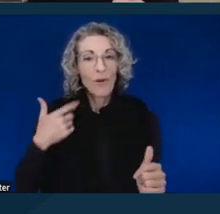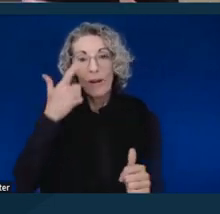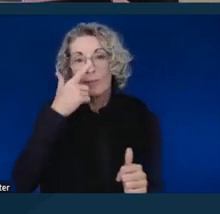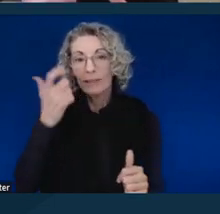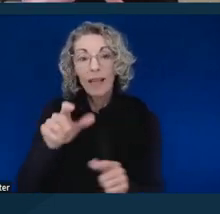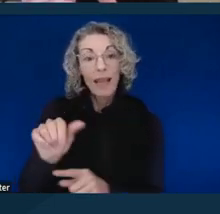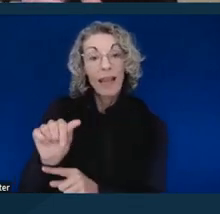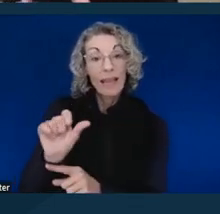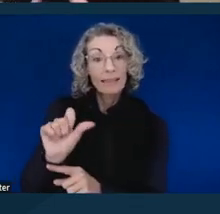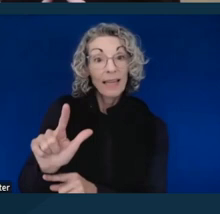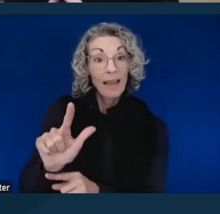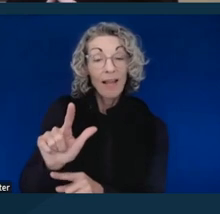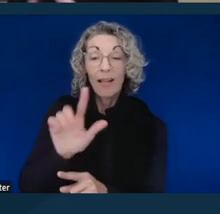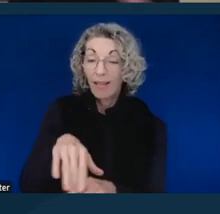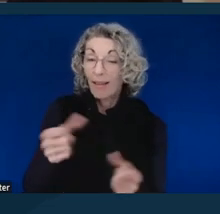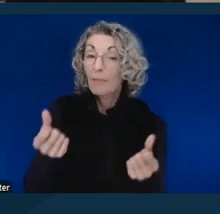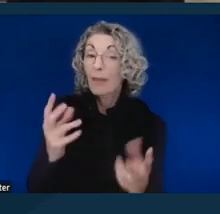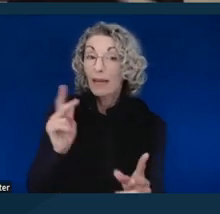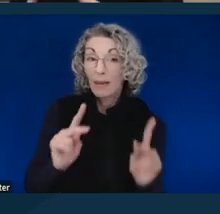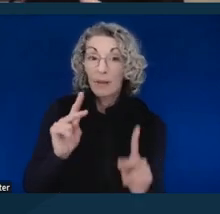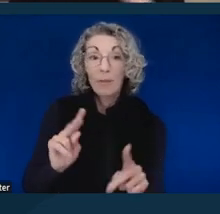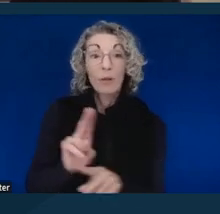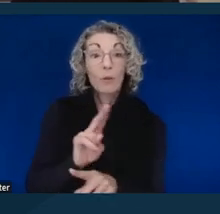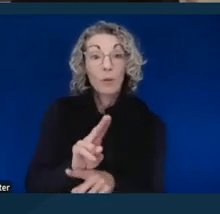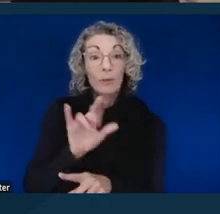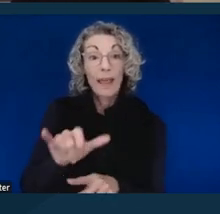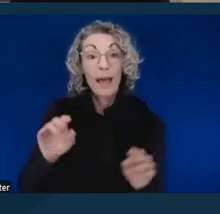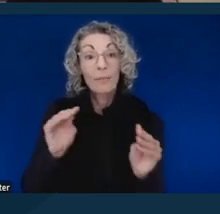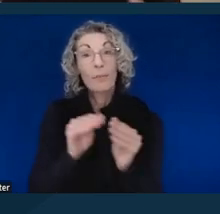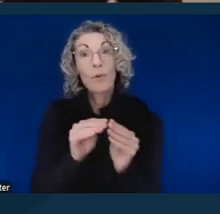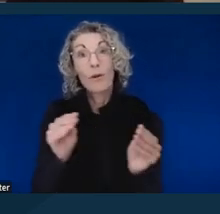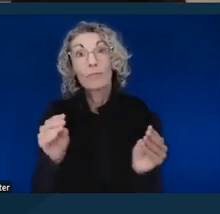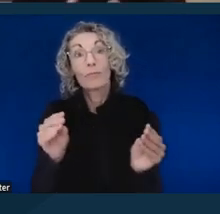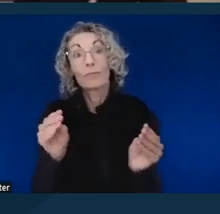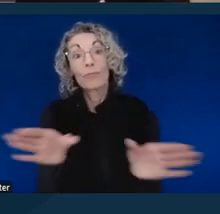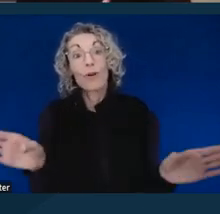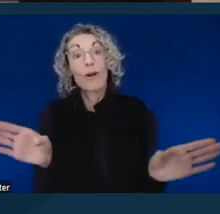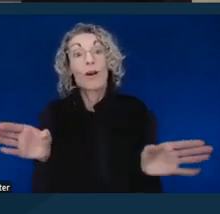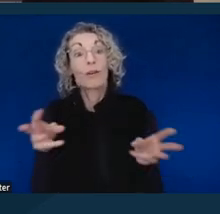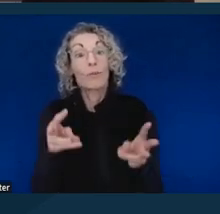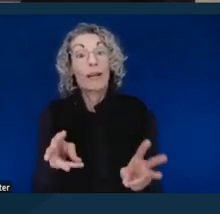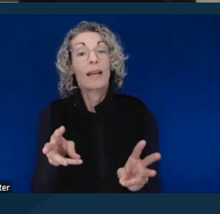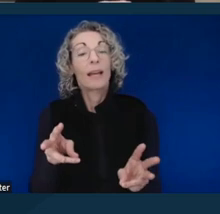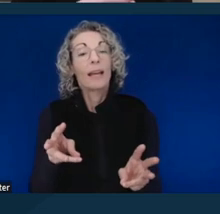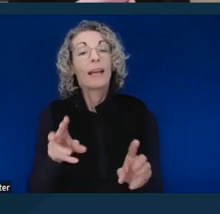as many people use it a bit more broadly, is different than ASL that is